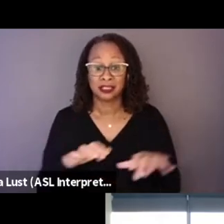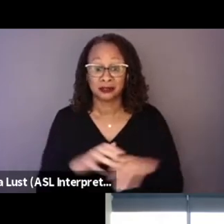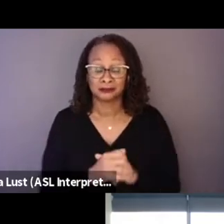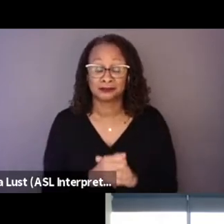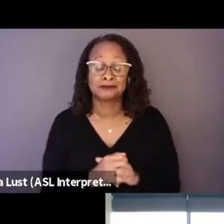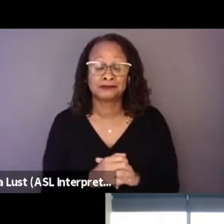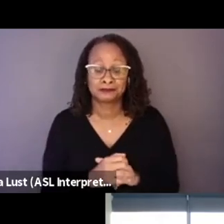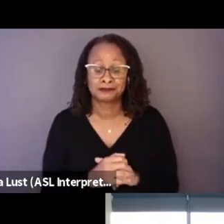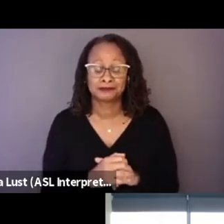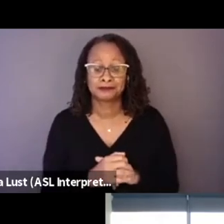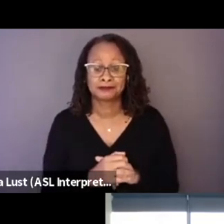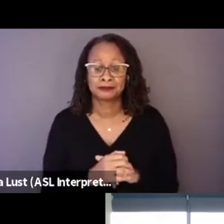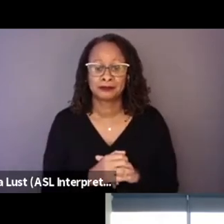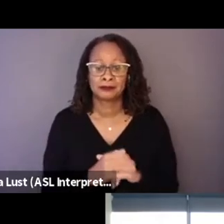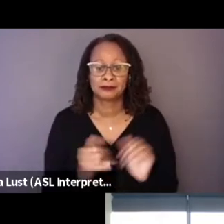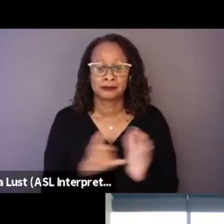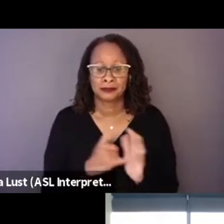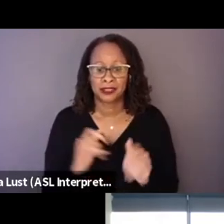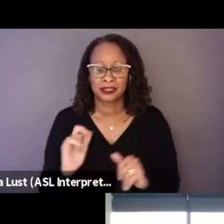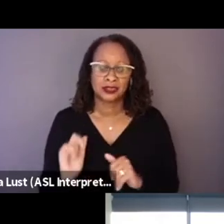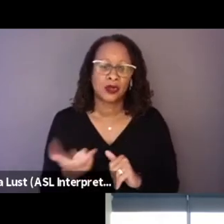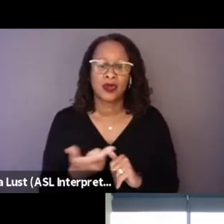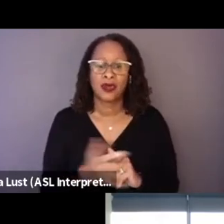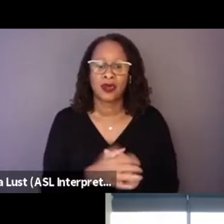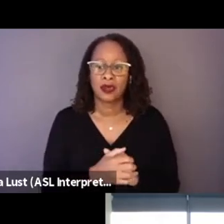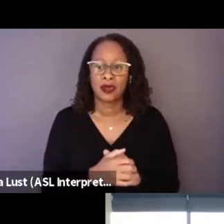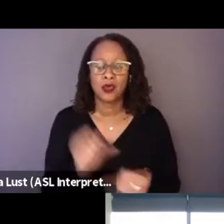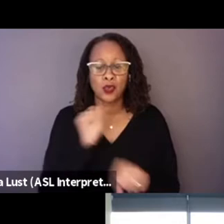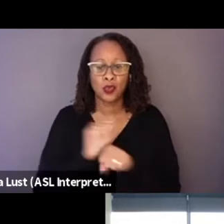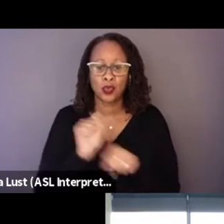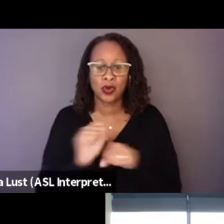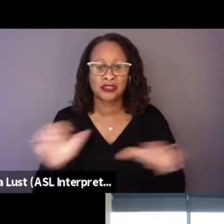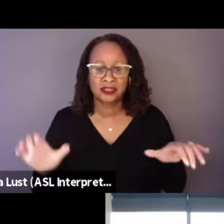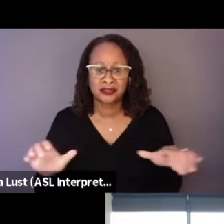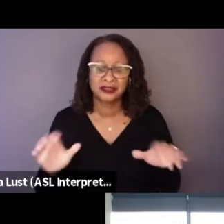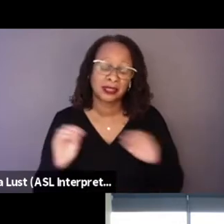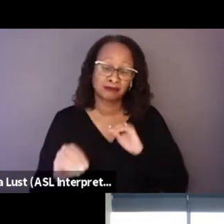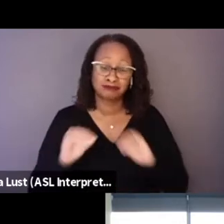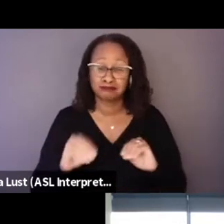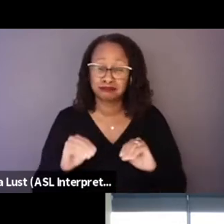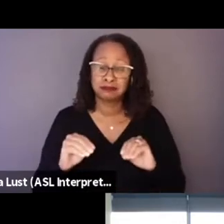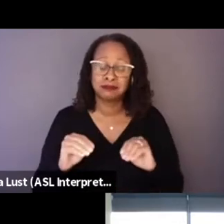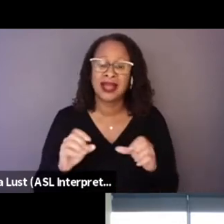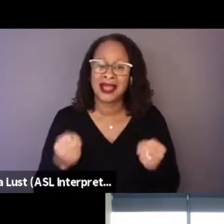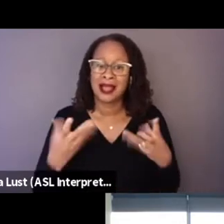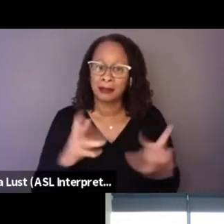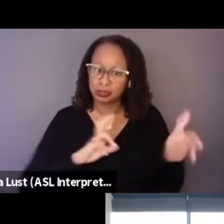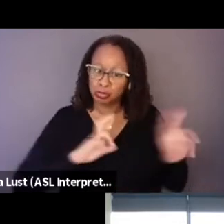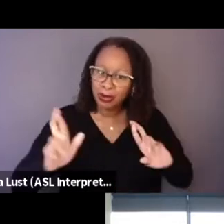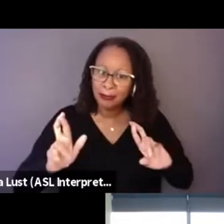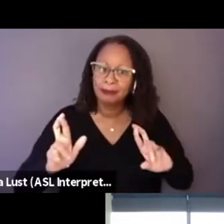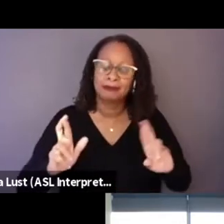and it's all the work that they put into it and the amount of preparation. I think there's something,